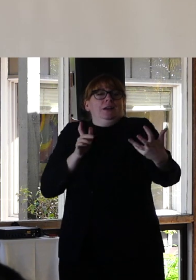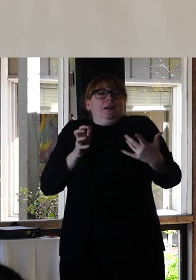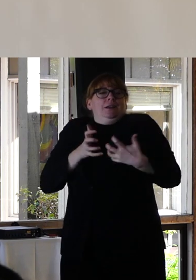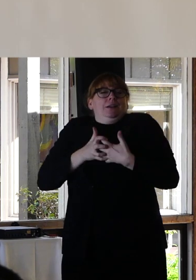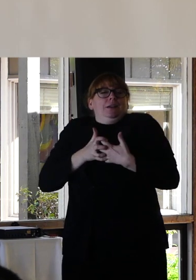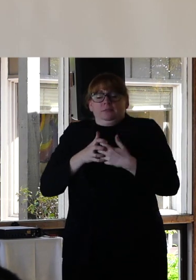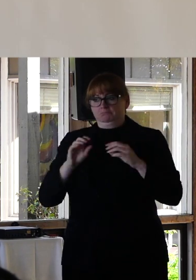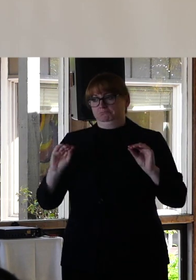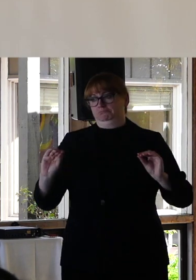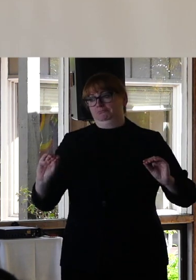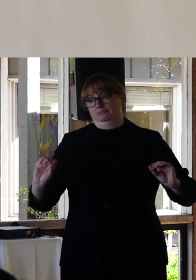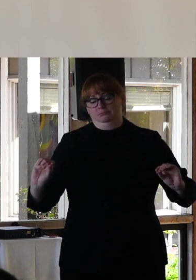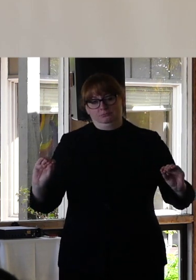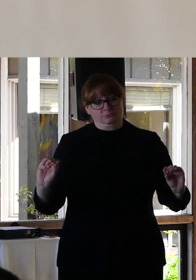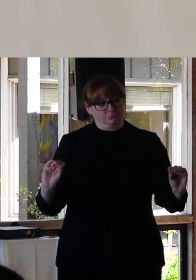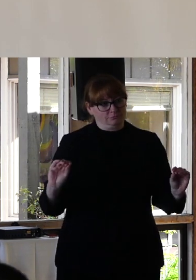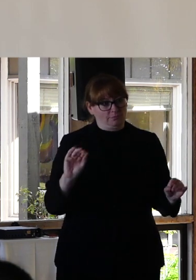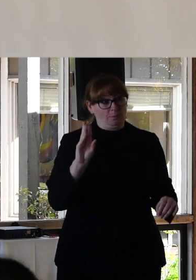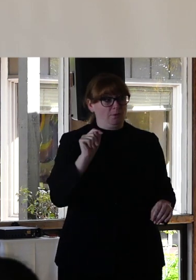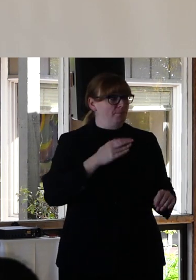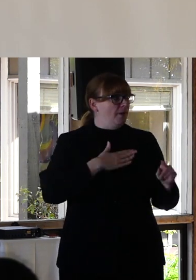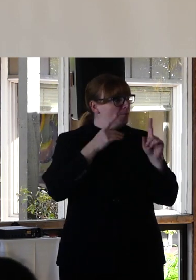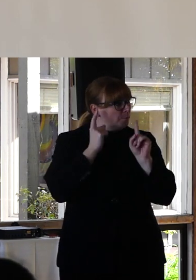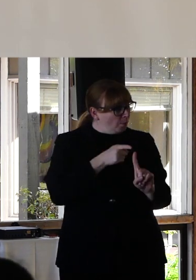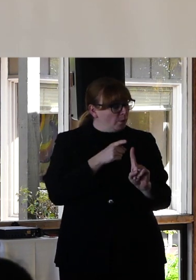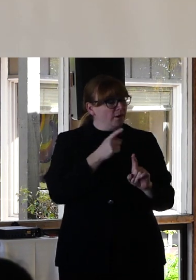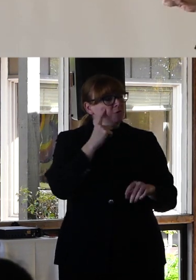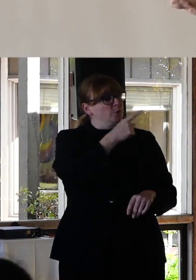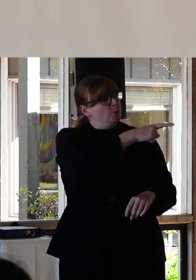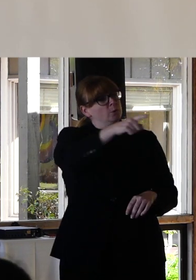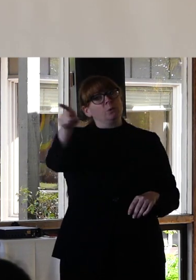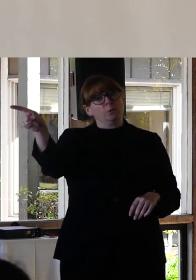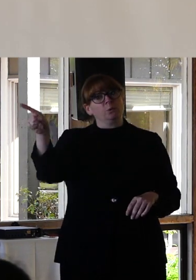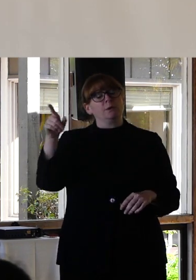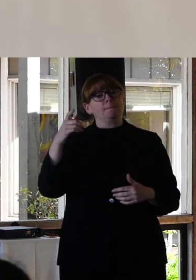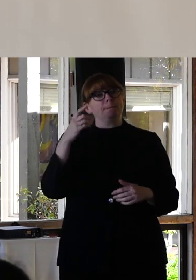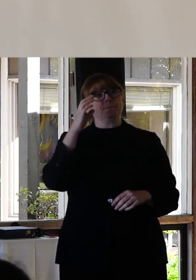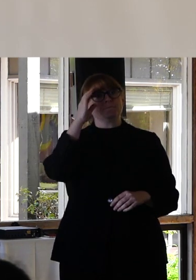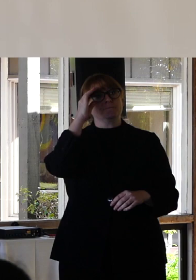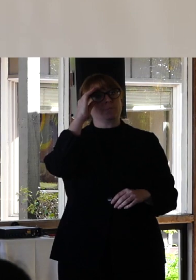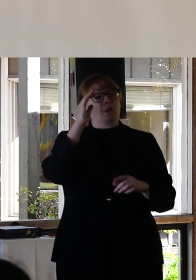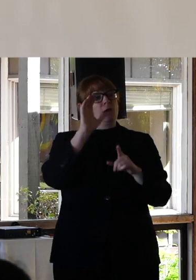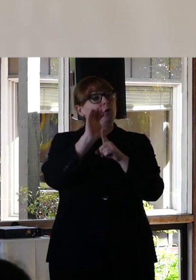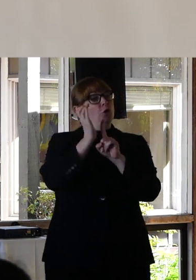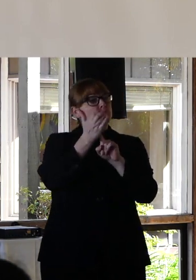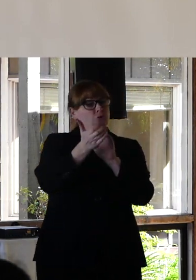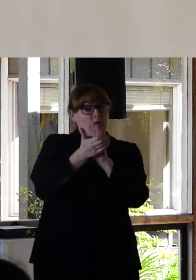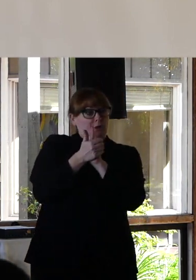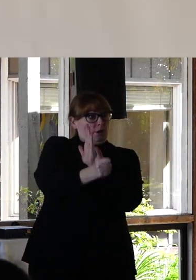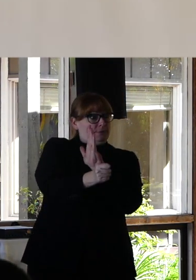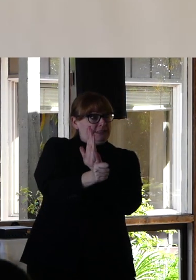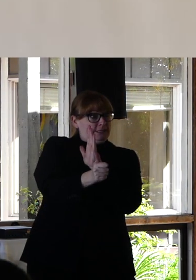Instead my point to you is that cultural competency and a willingness to listen